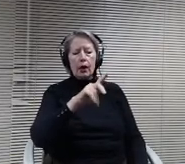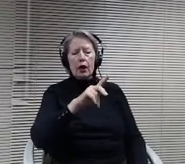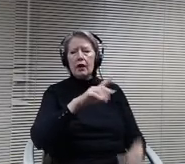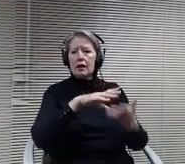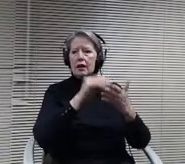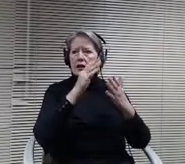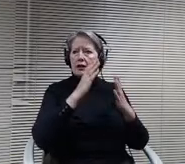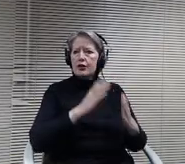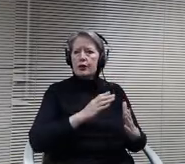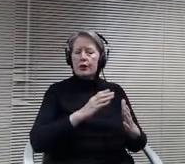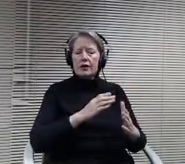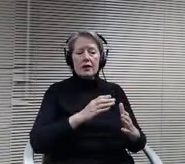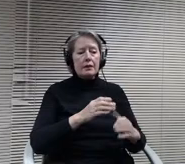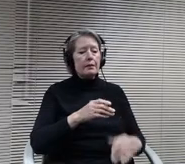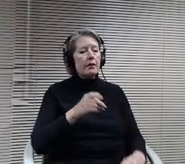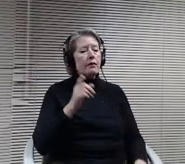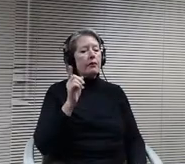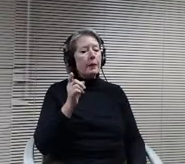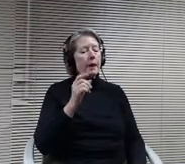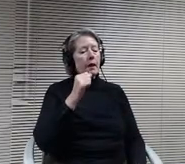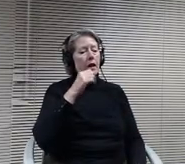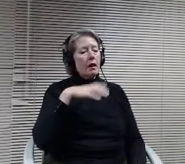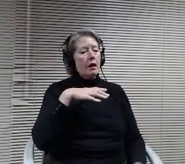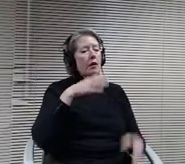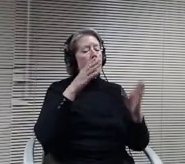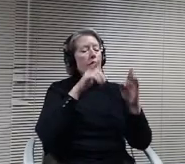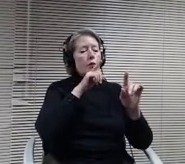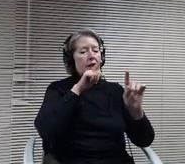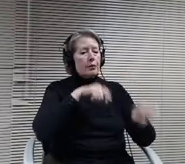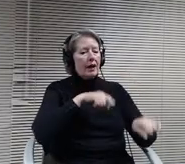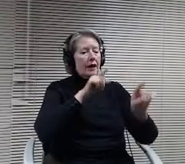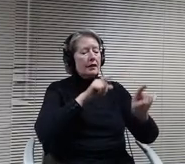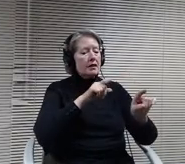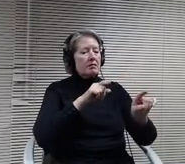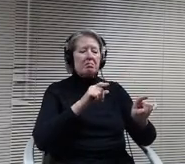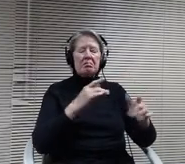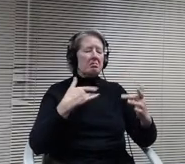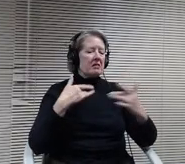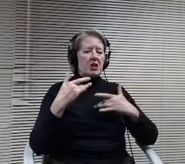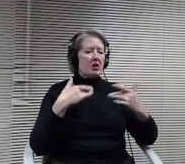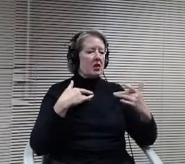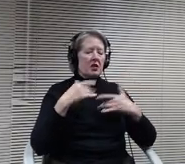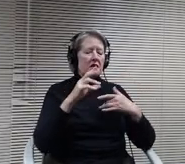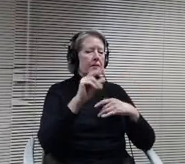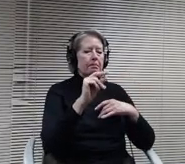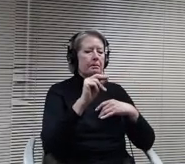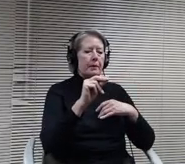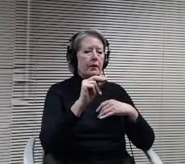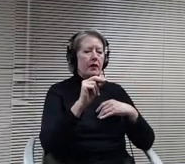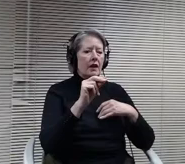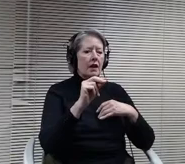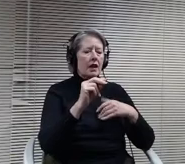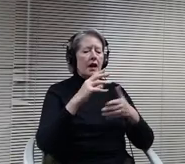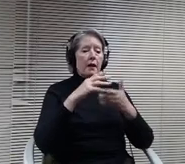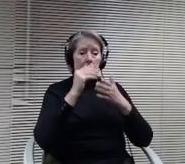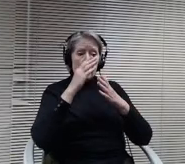of the program. There are students onsite in a day, so while 40 maybe the Max in a building at one time never will